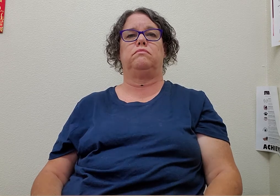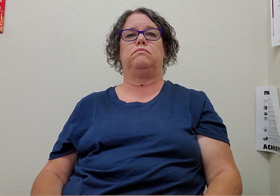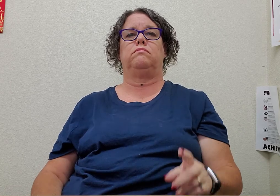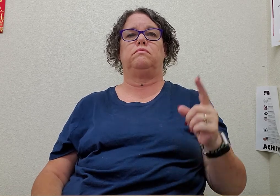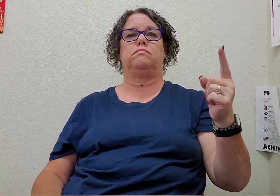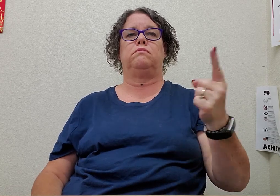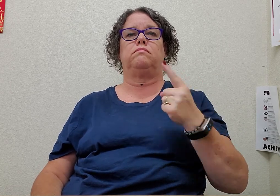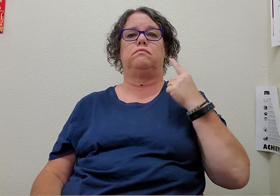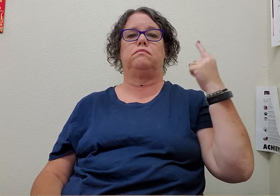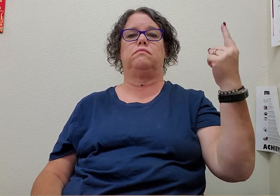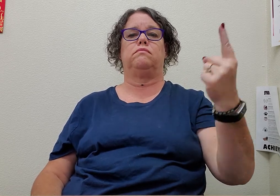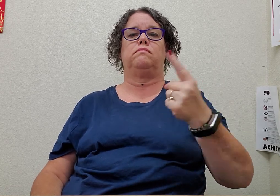always